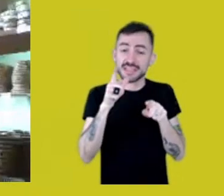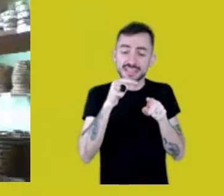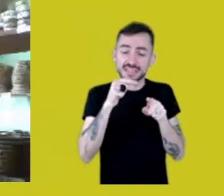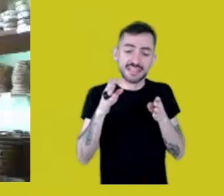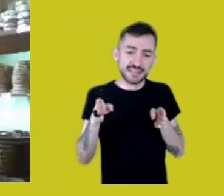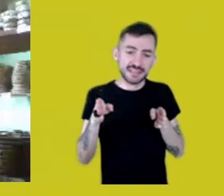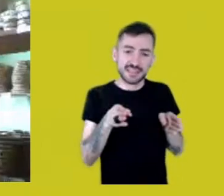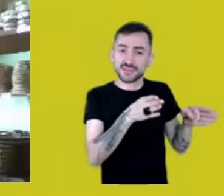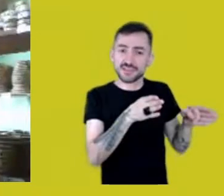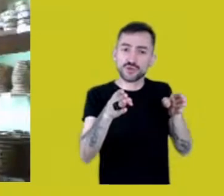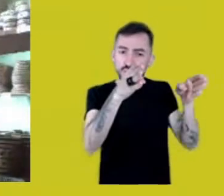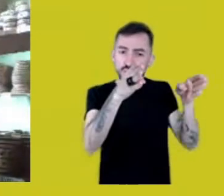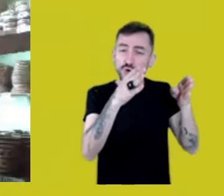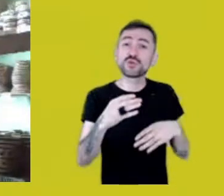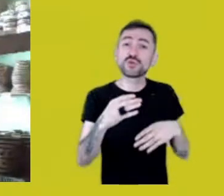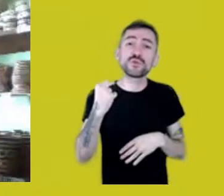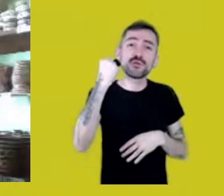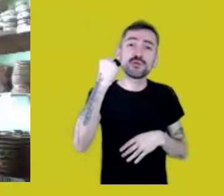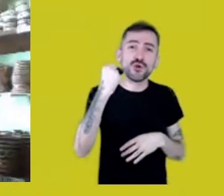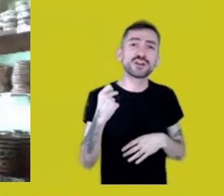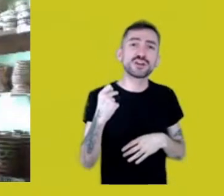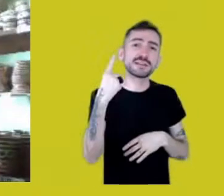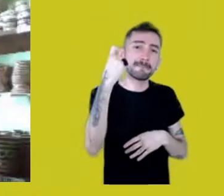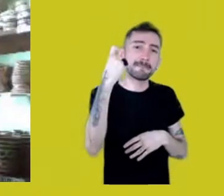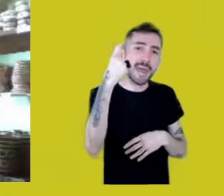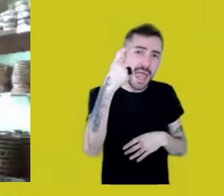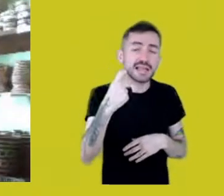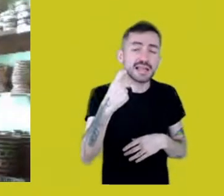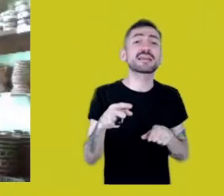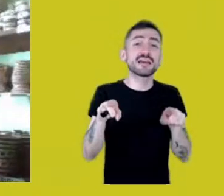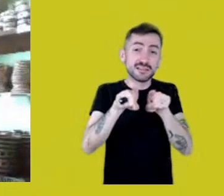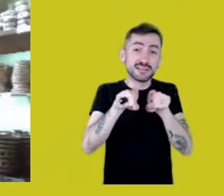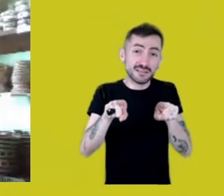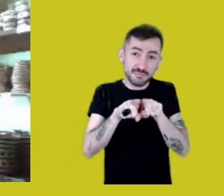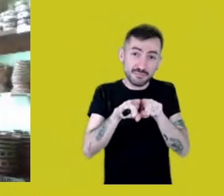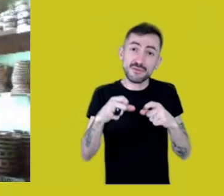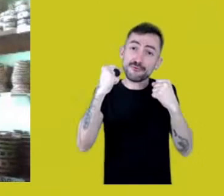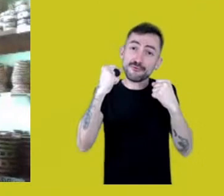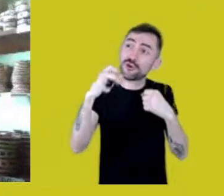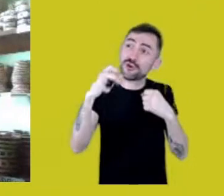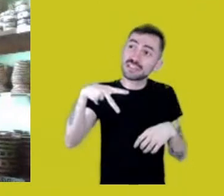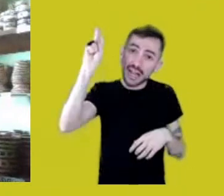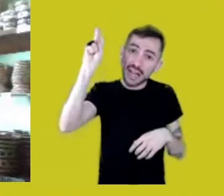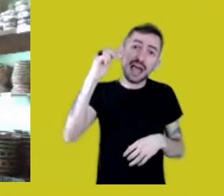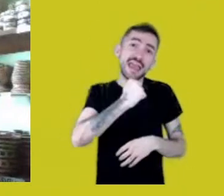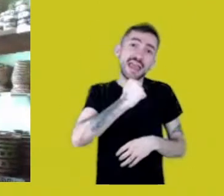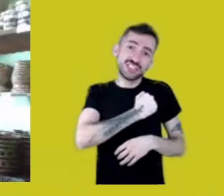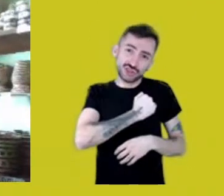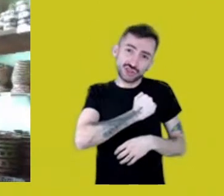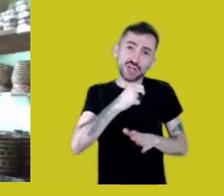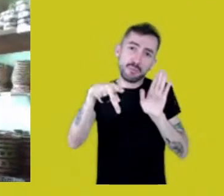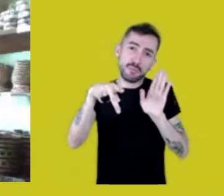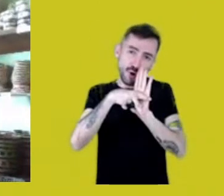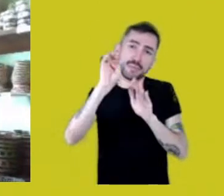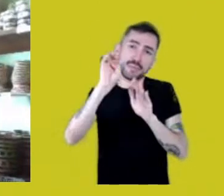with the force of the European religion along with the cross came the sword -